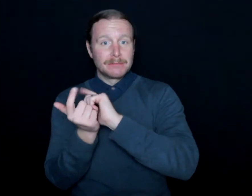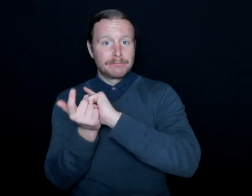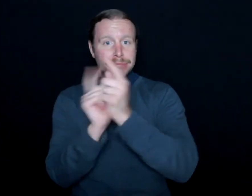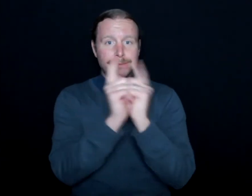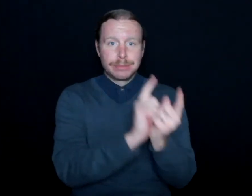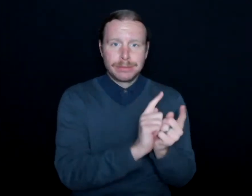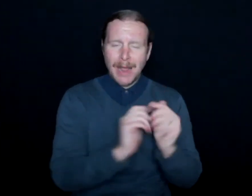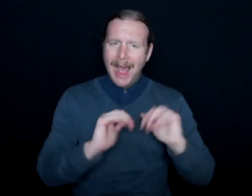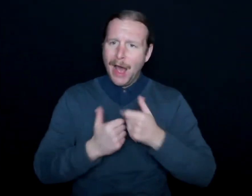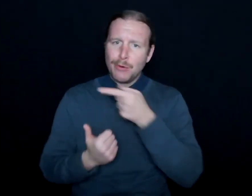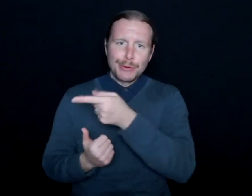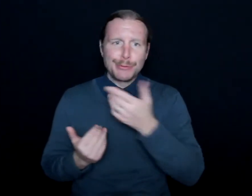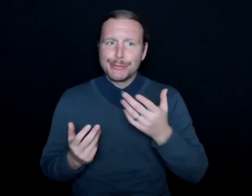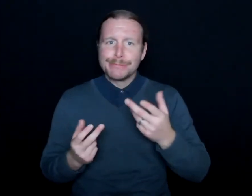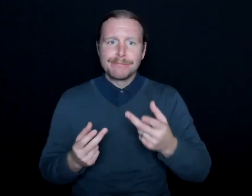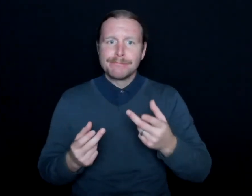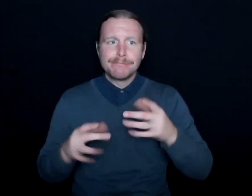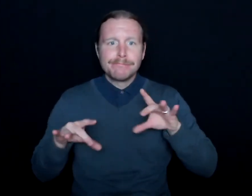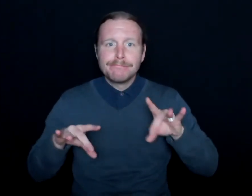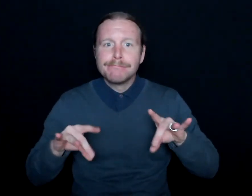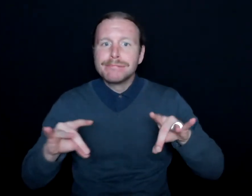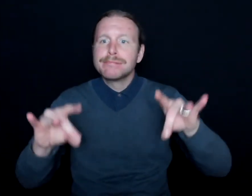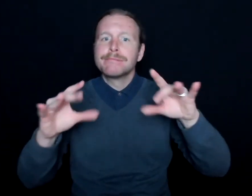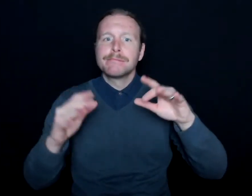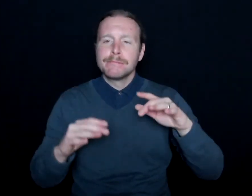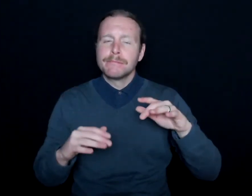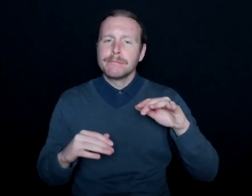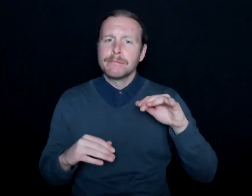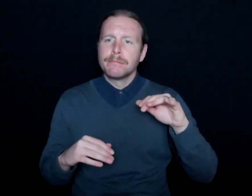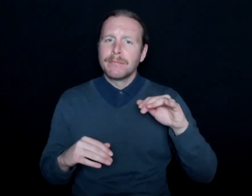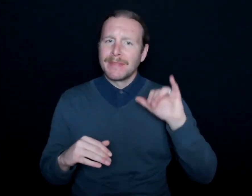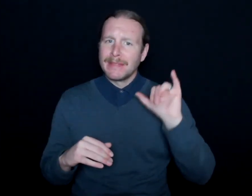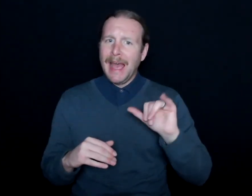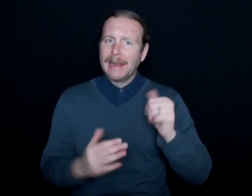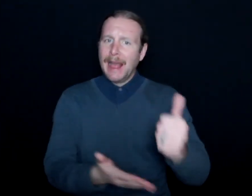and how you've done that. And I think that really can help clarify